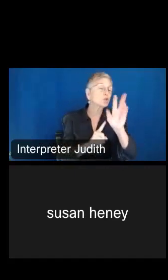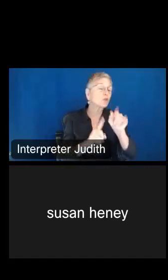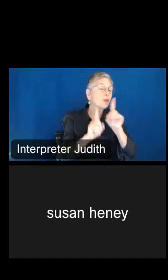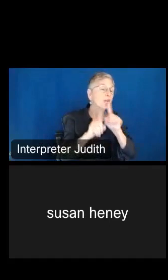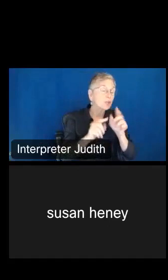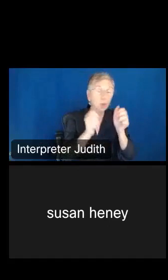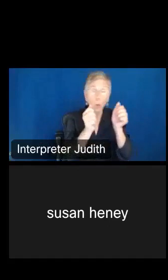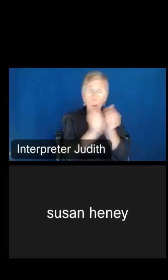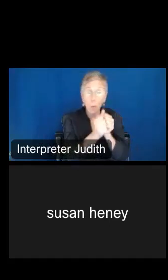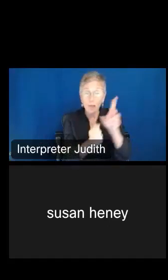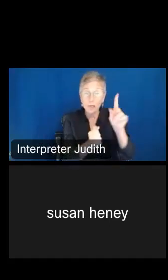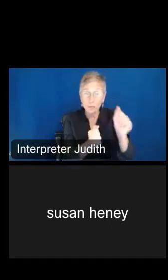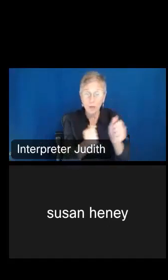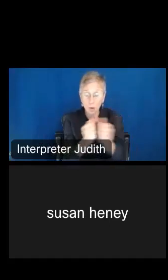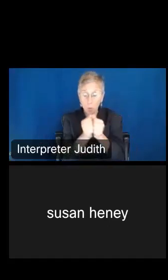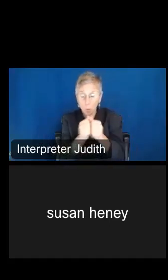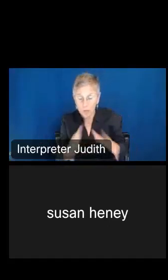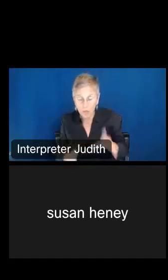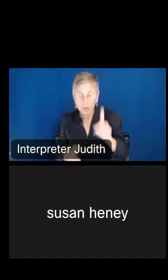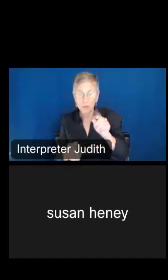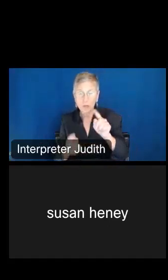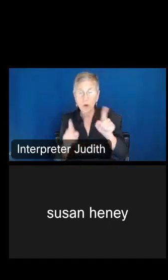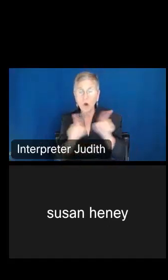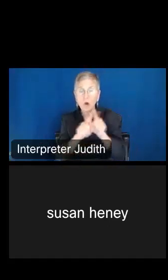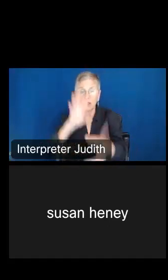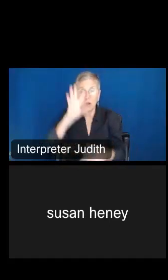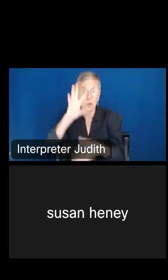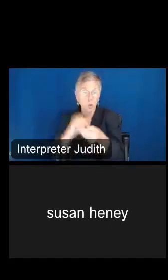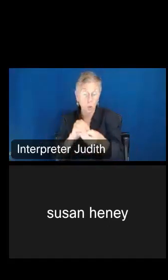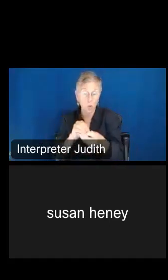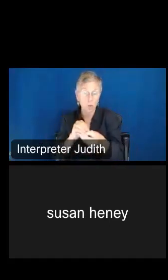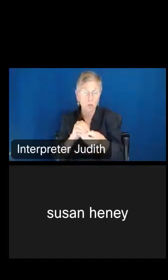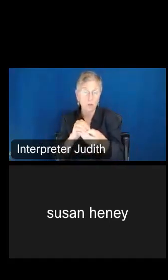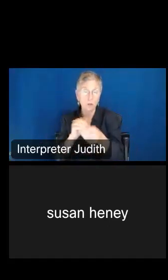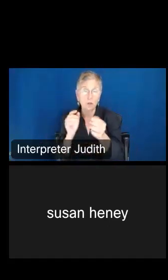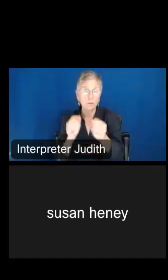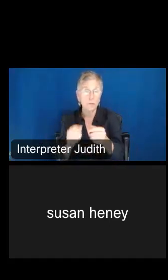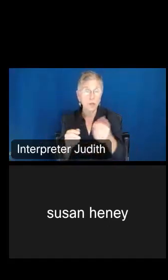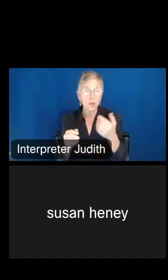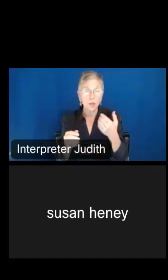as the total disability numbers. And again, you have those question marks.